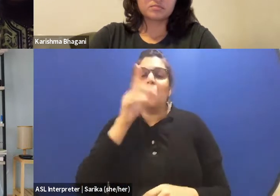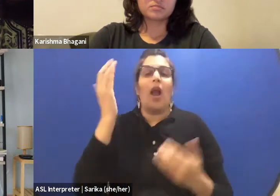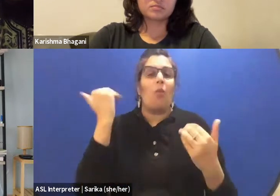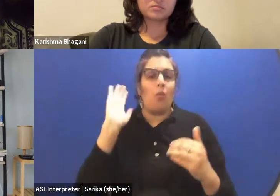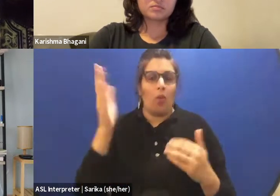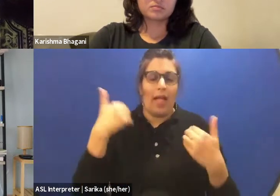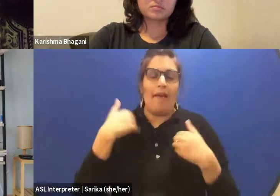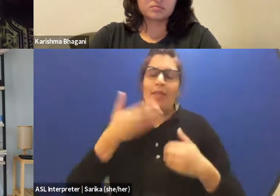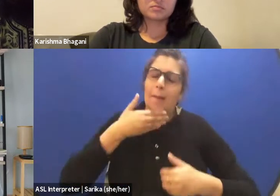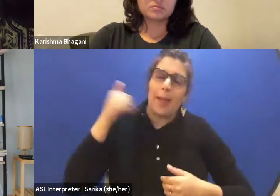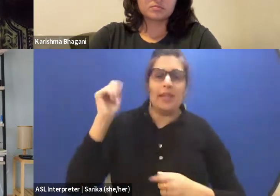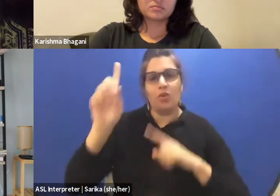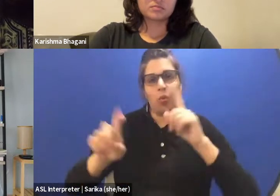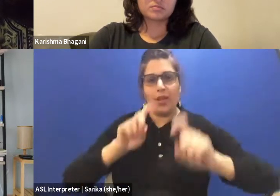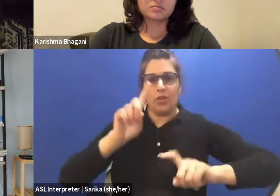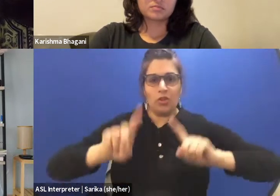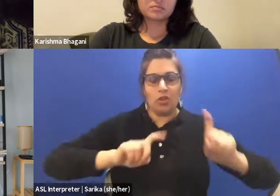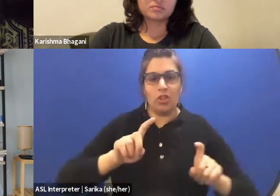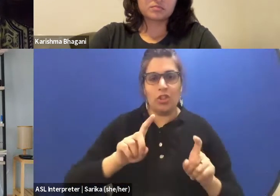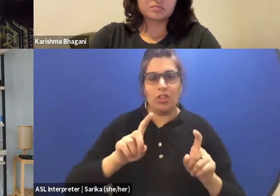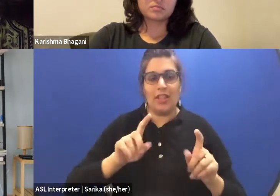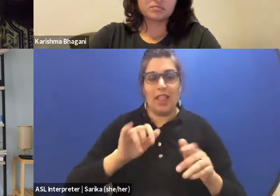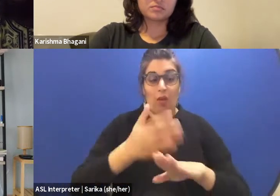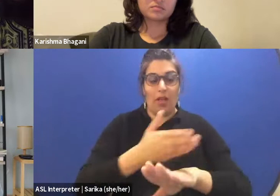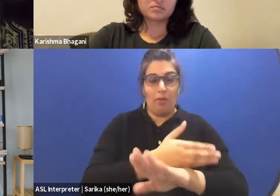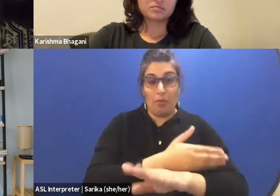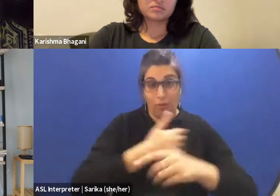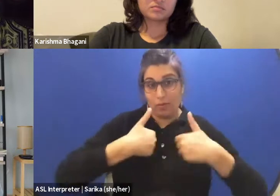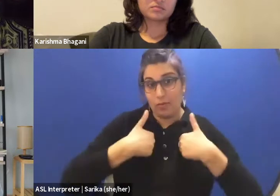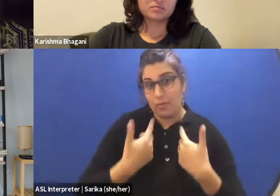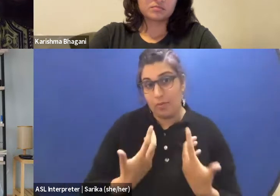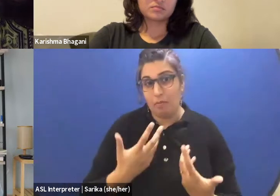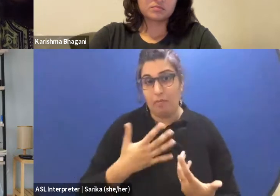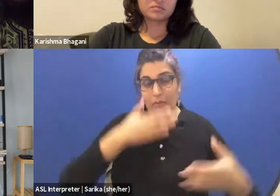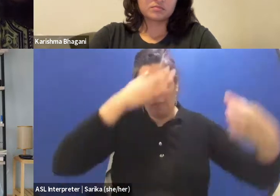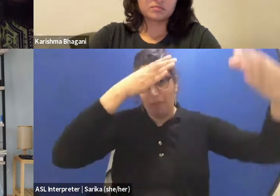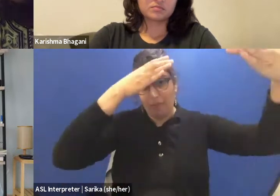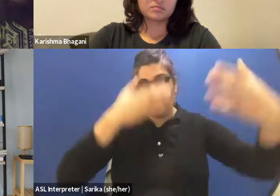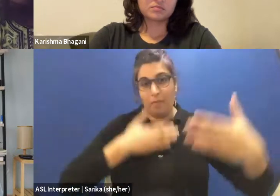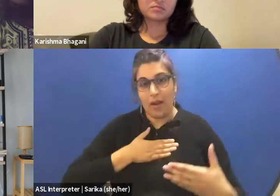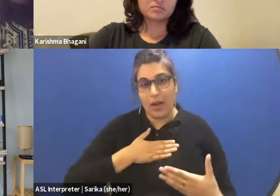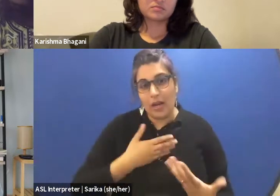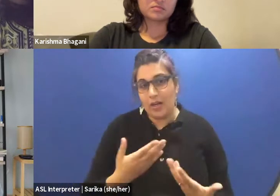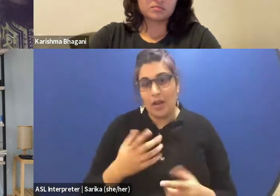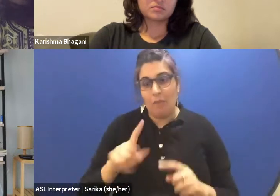that could improve myself or to deescalate myself in the work I want to do.